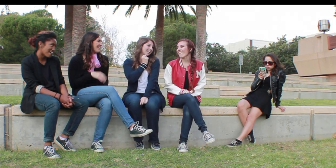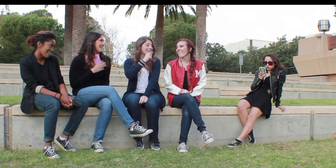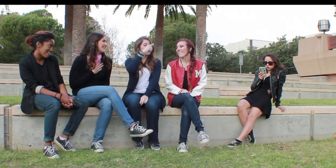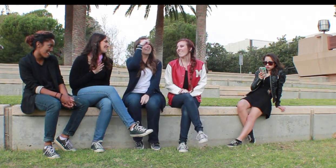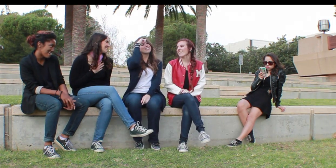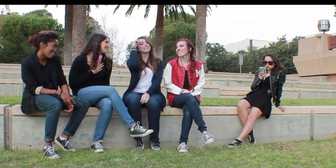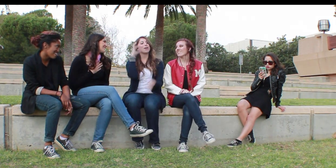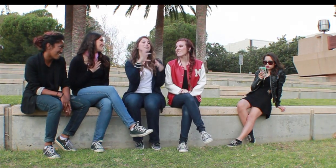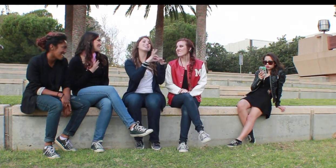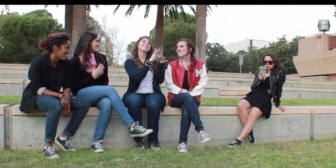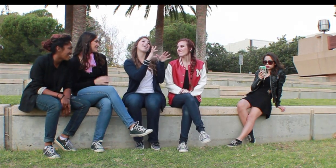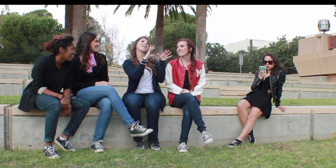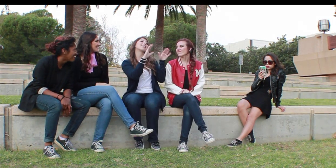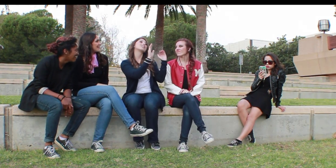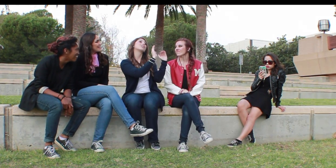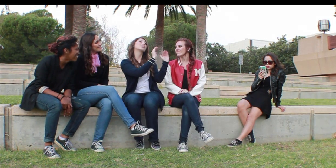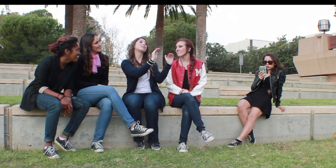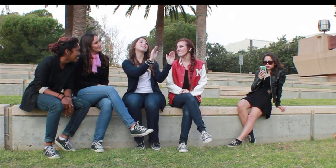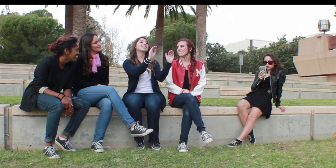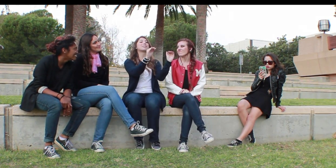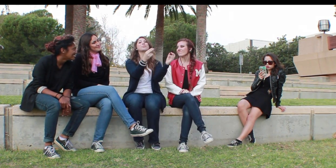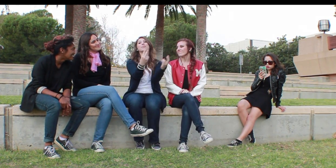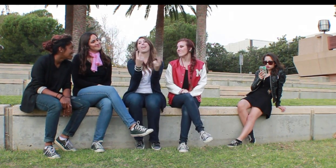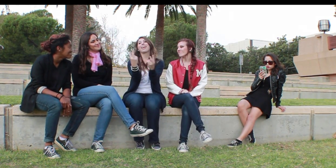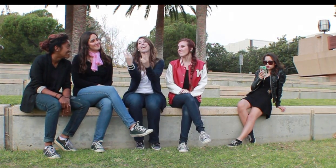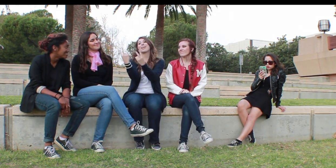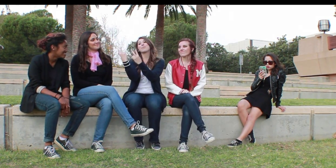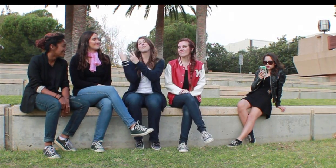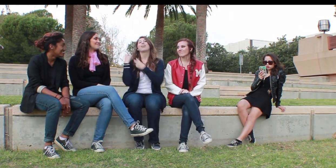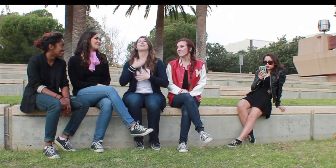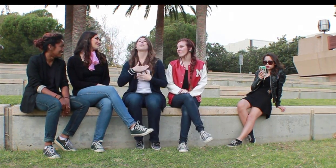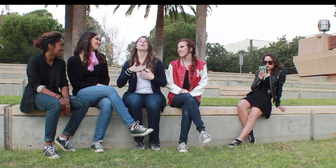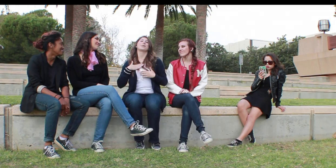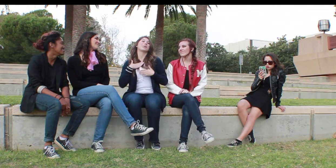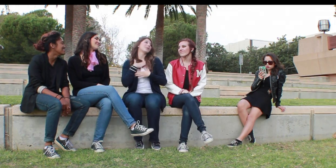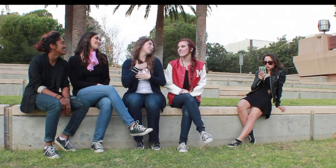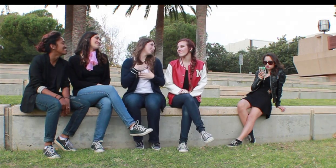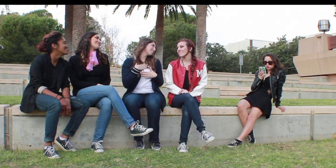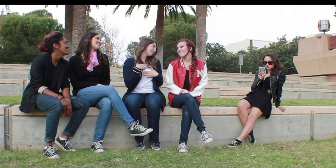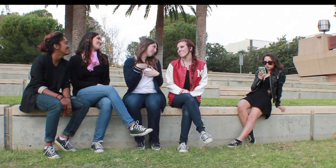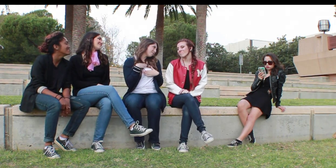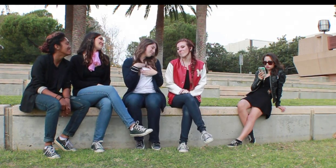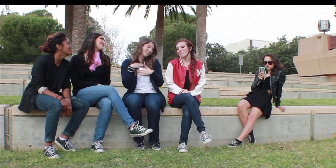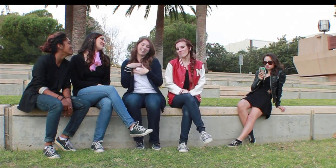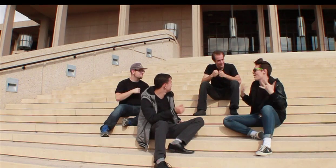Both: Summer days drifting away to oh oh the summer nights